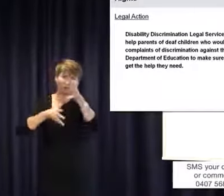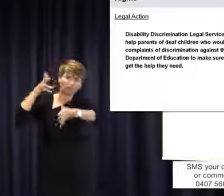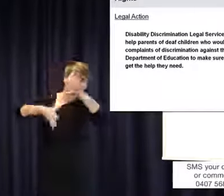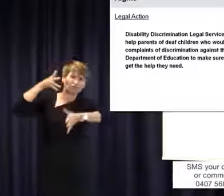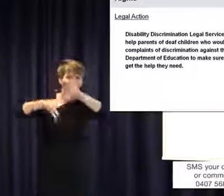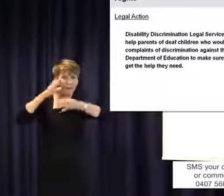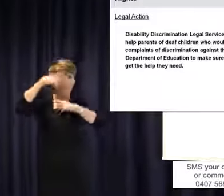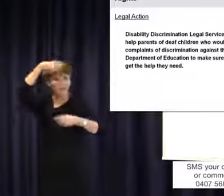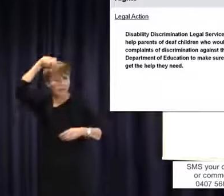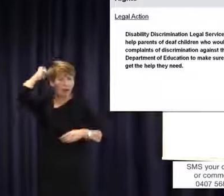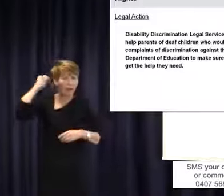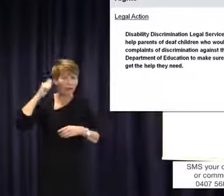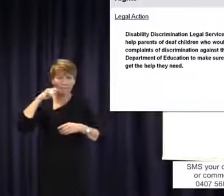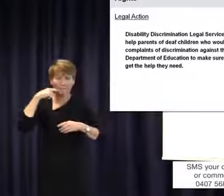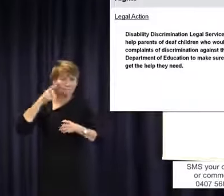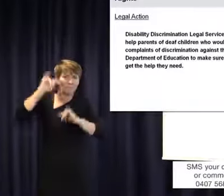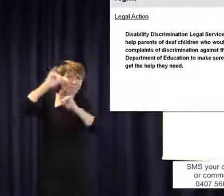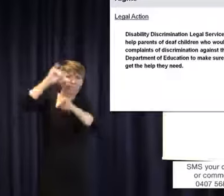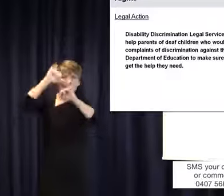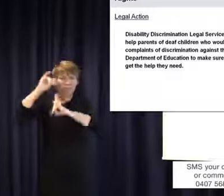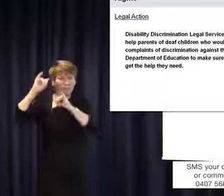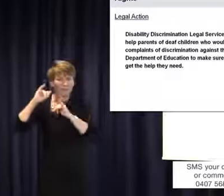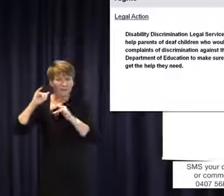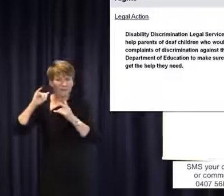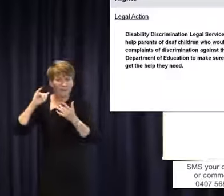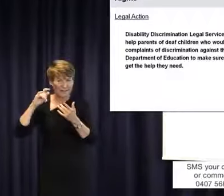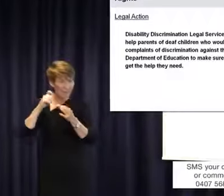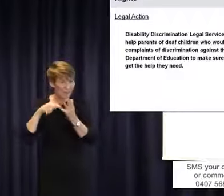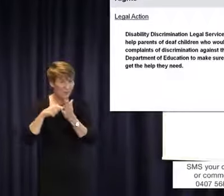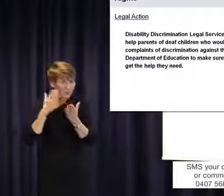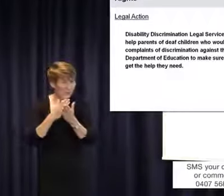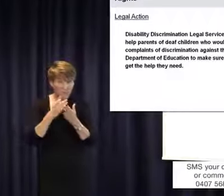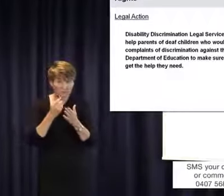are behind in the recognition of Auslan. Even New Zealand is ahead of us. We are certainly